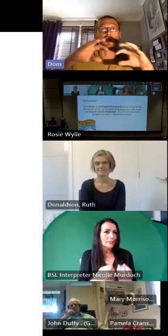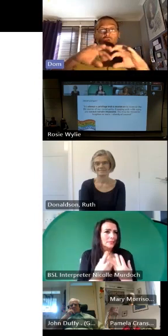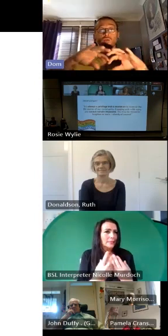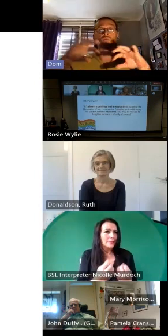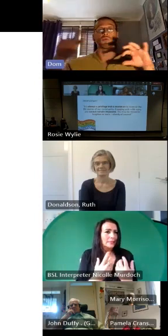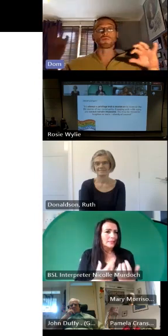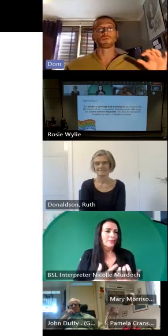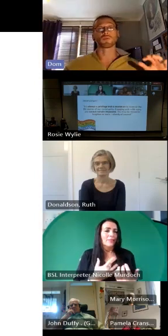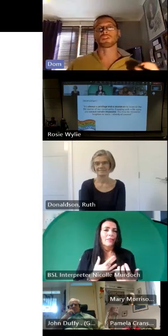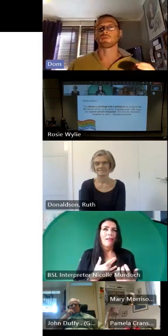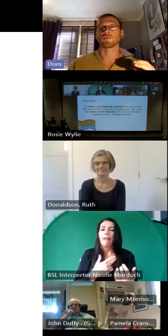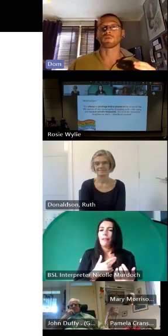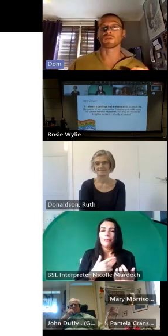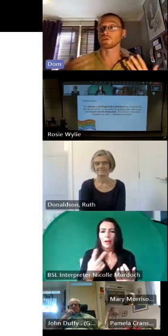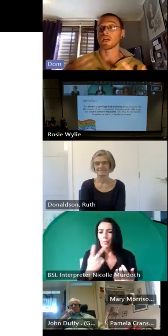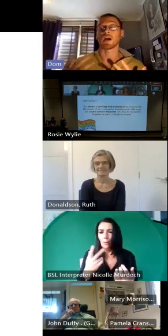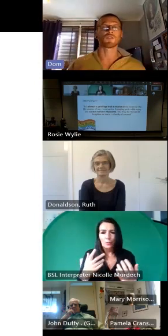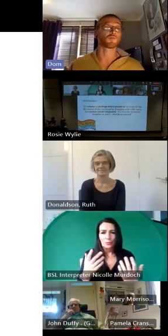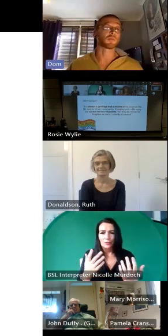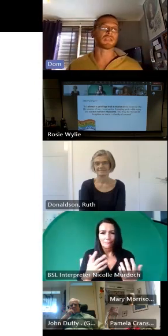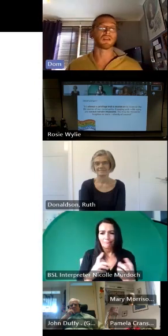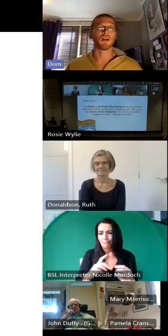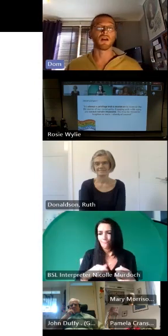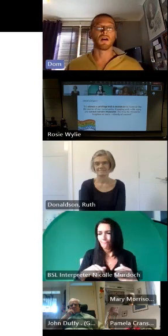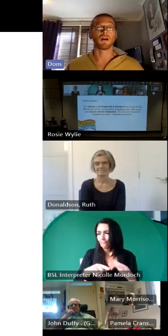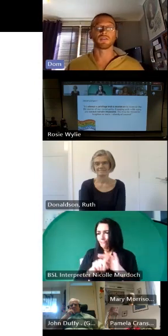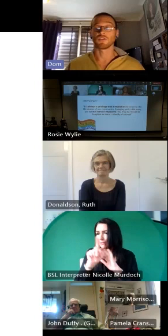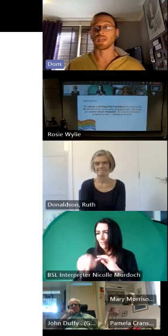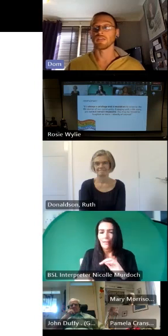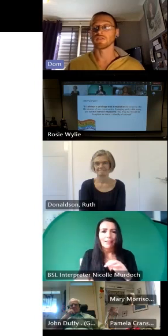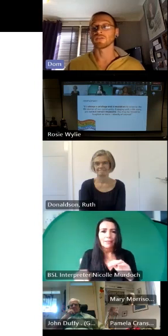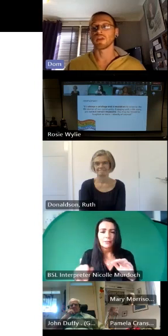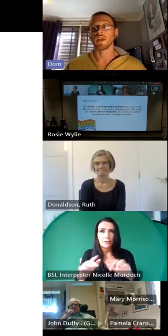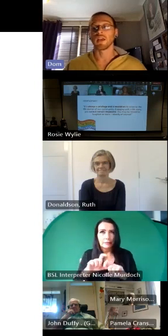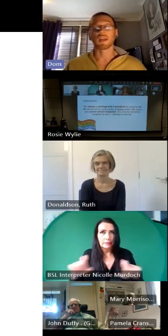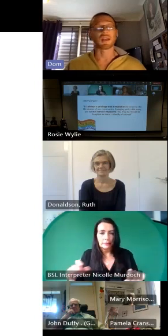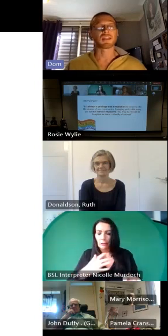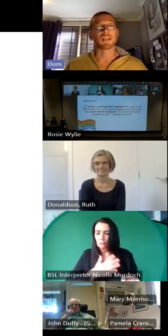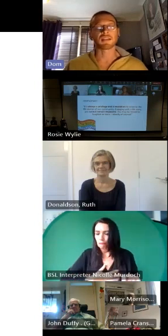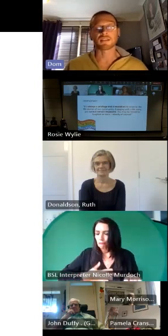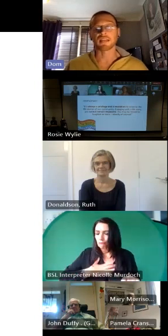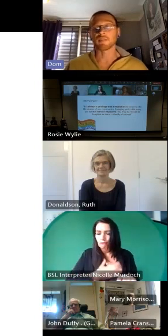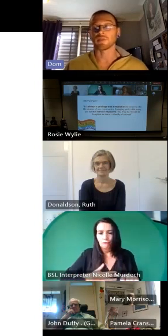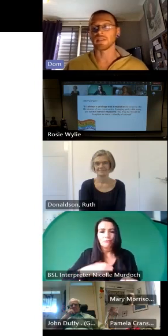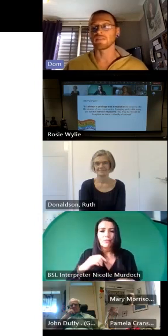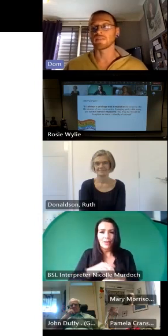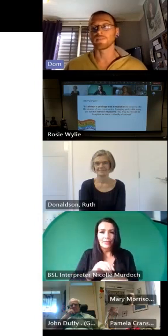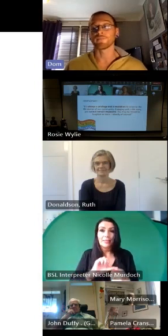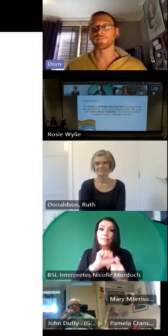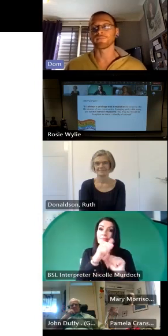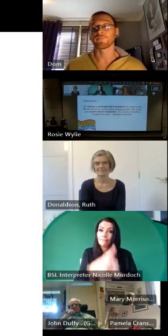you go both go your separate ways you cannot be unchanged can I get the next slide please